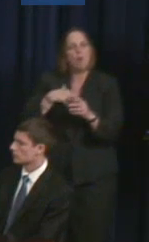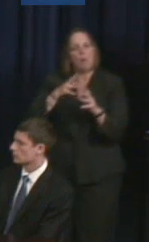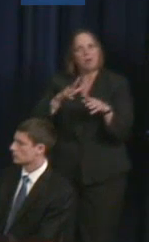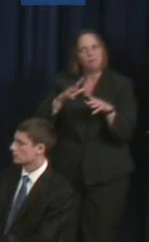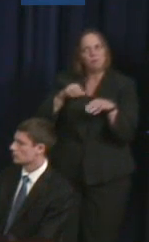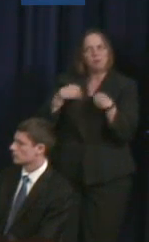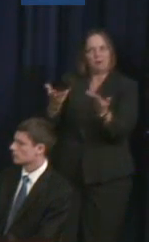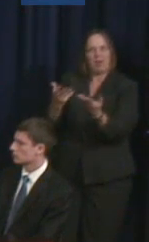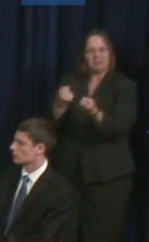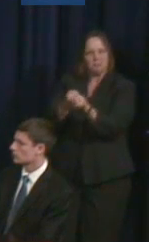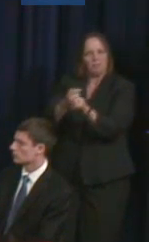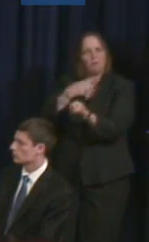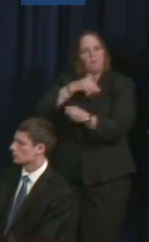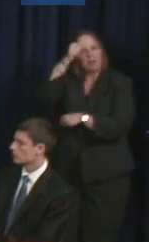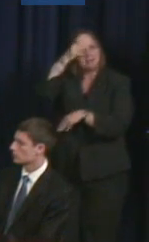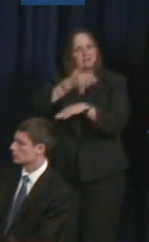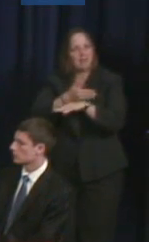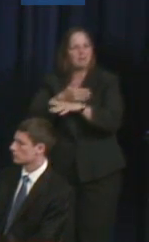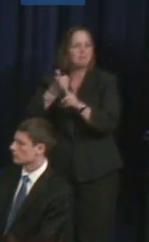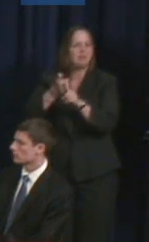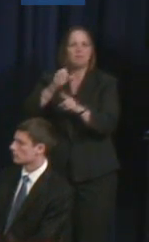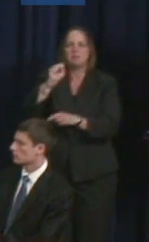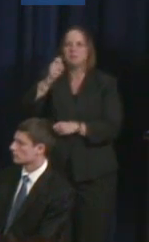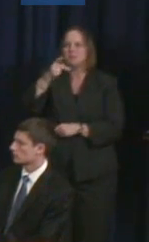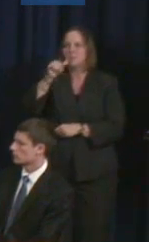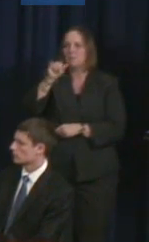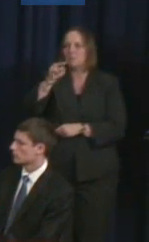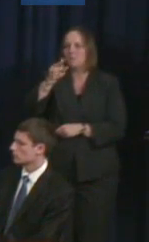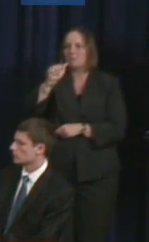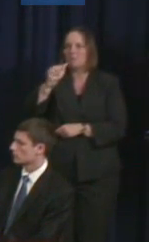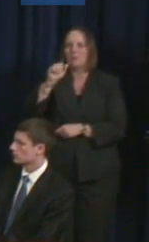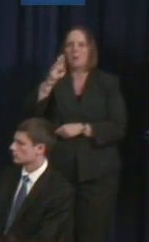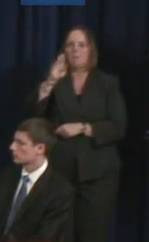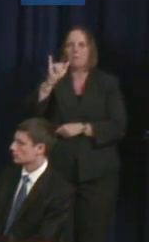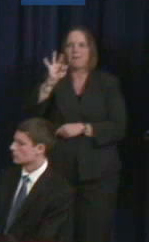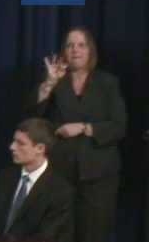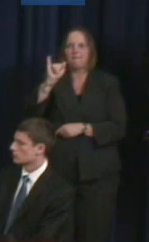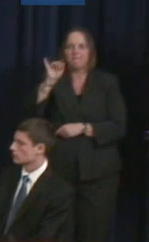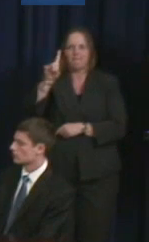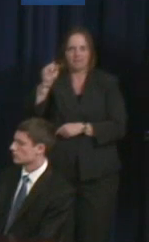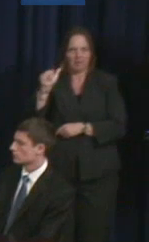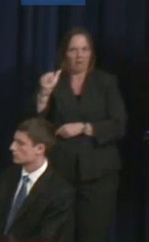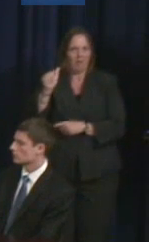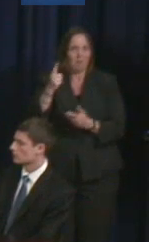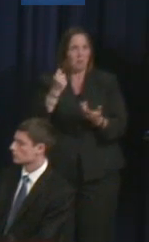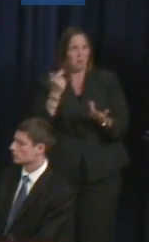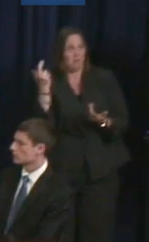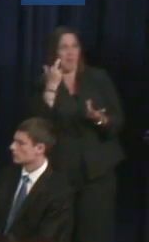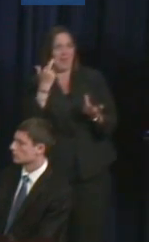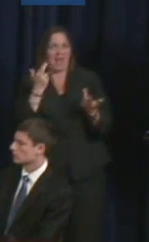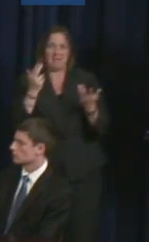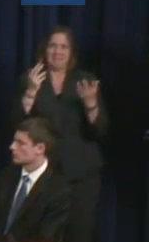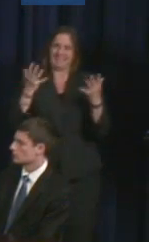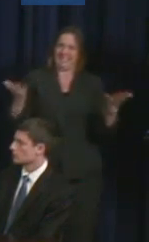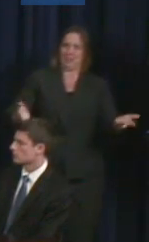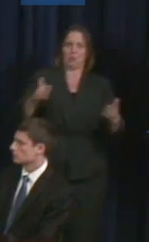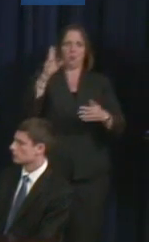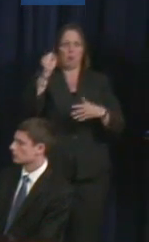And basically sports is life for a lot of people in the United States. And students with disabilities, young people